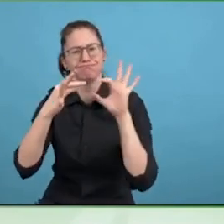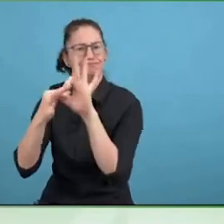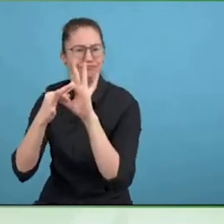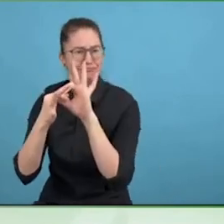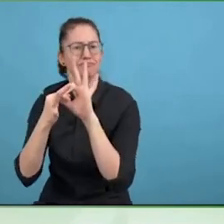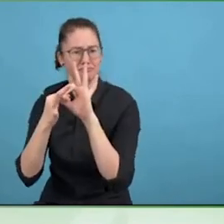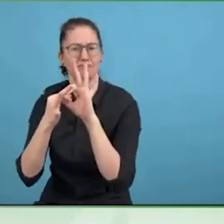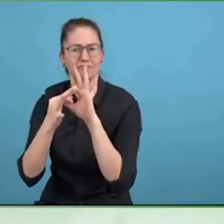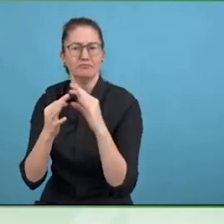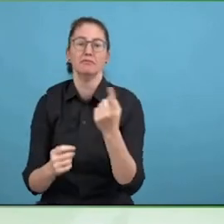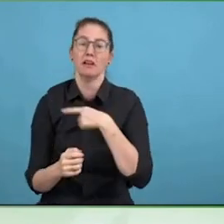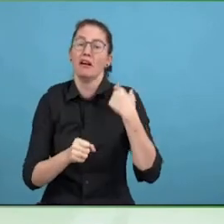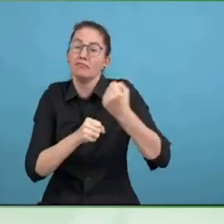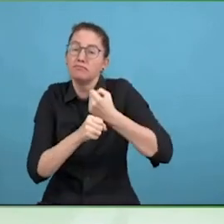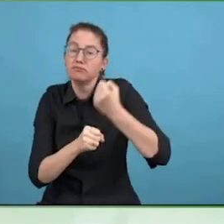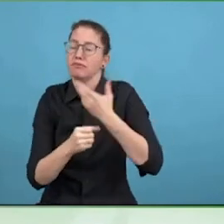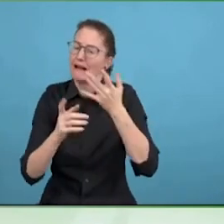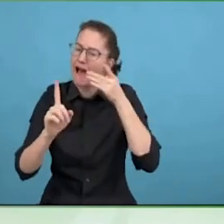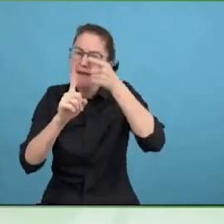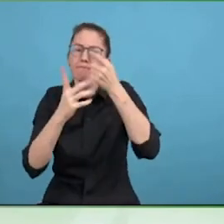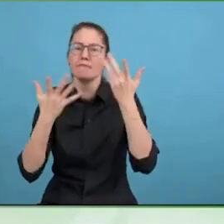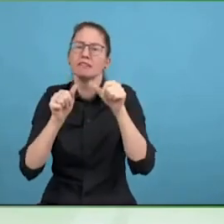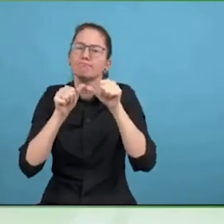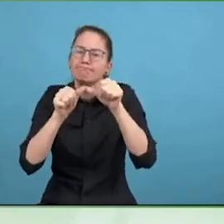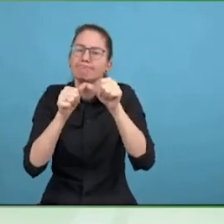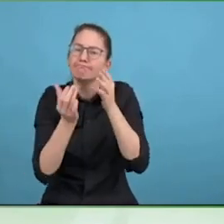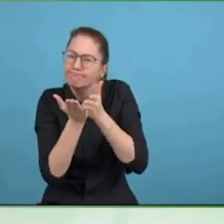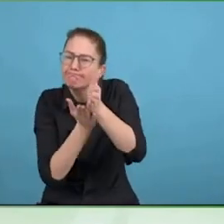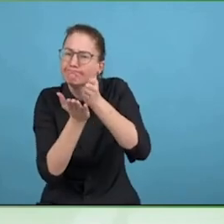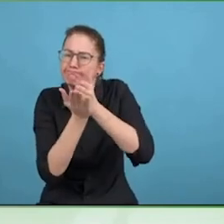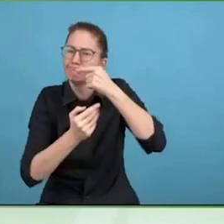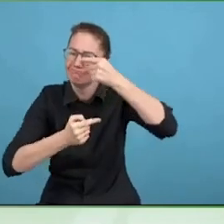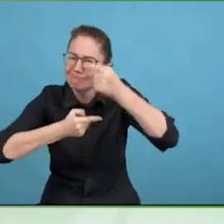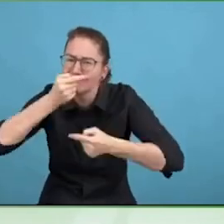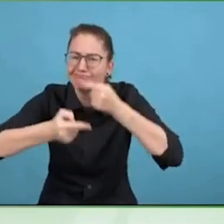it, so that is why we have the structure of the program and then